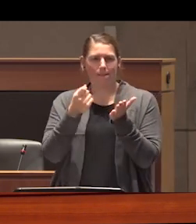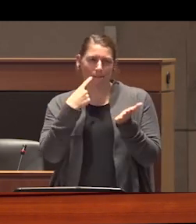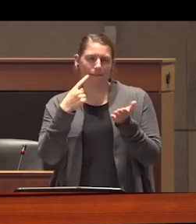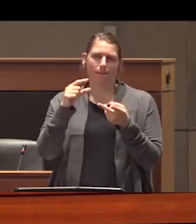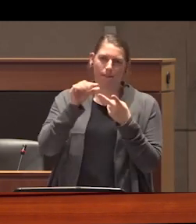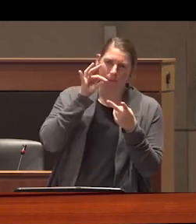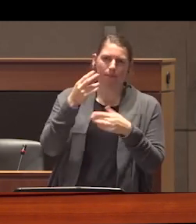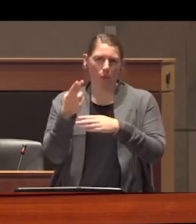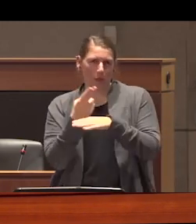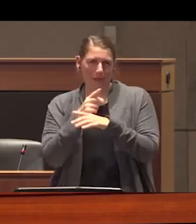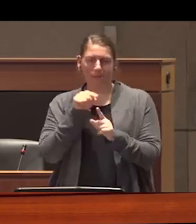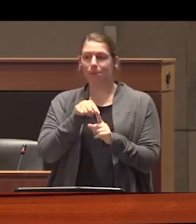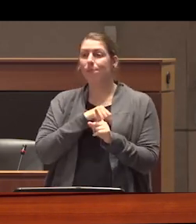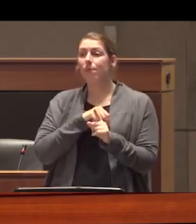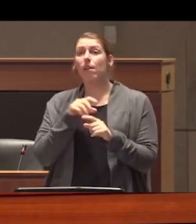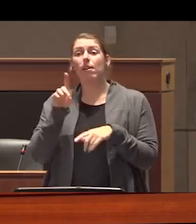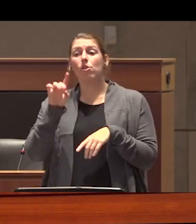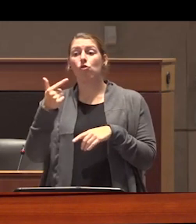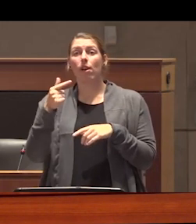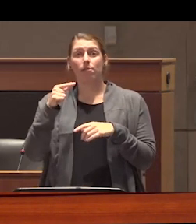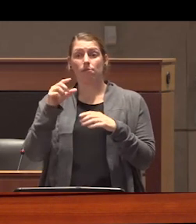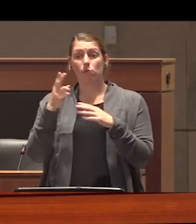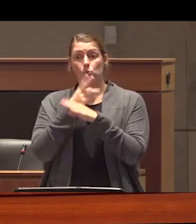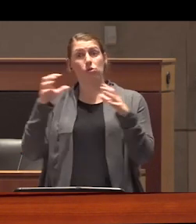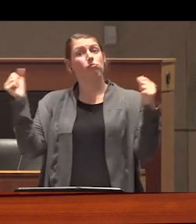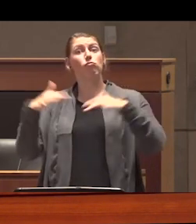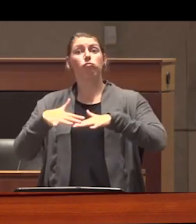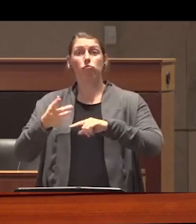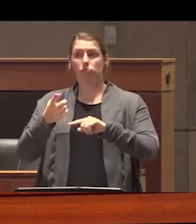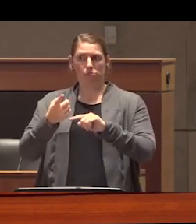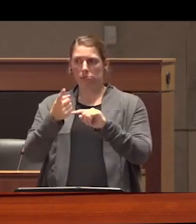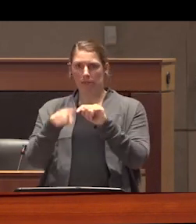and where drug users are being prevented from gathering at all through the use of bylaws